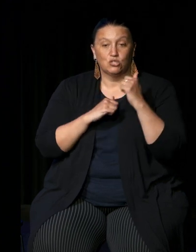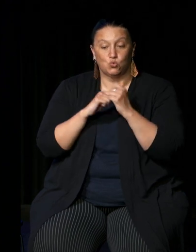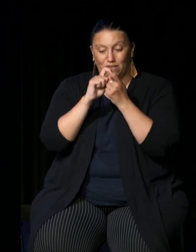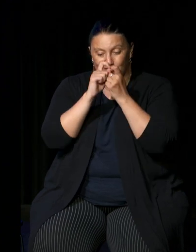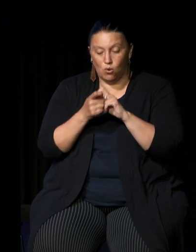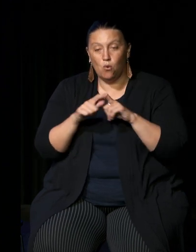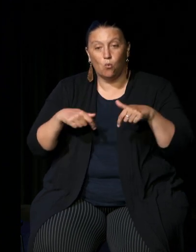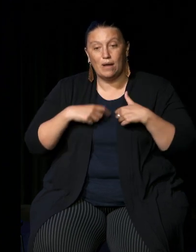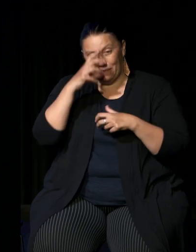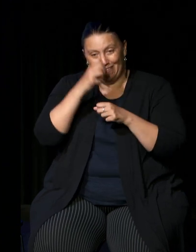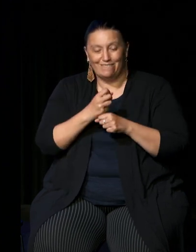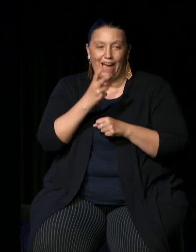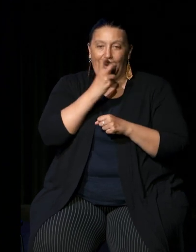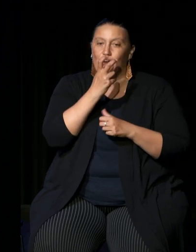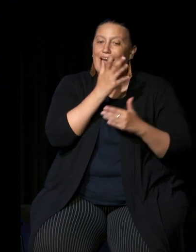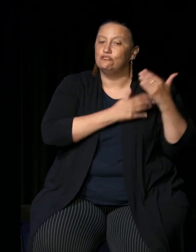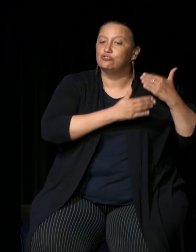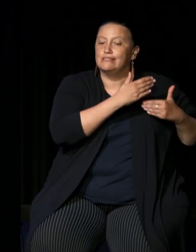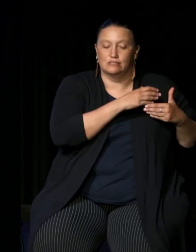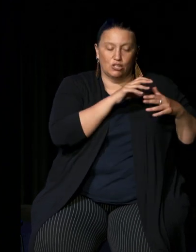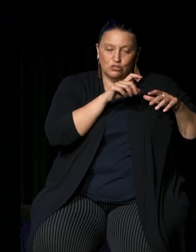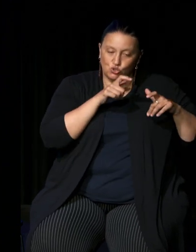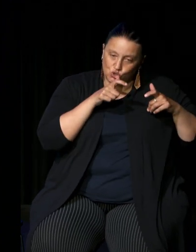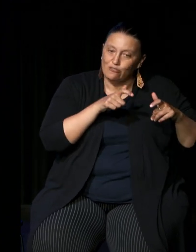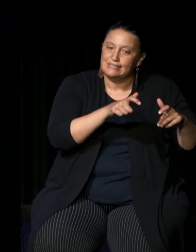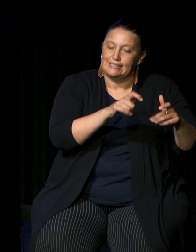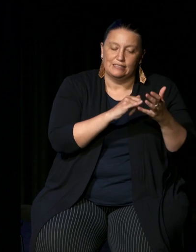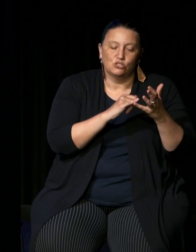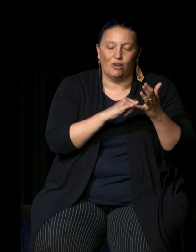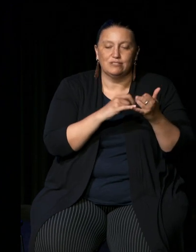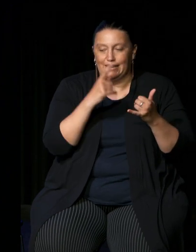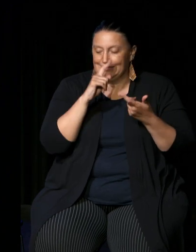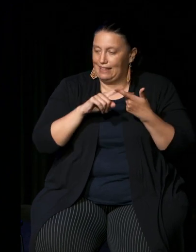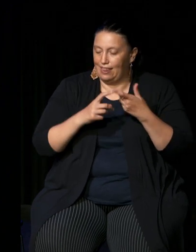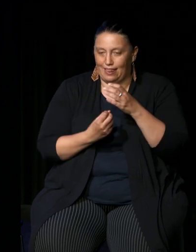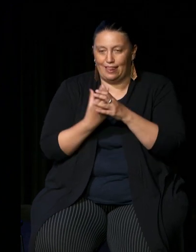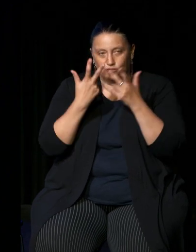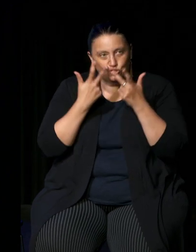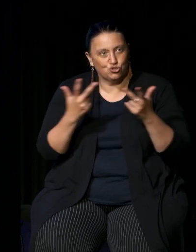ancient sovereignty can shine through as a fuller expression of Australia's nationhood